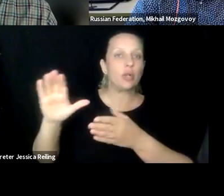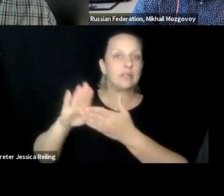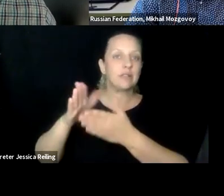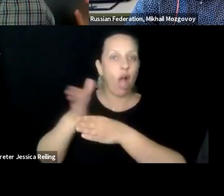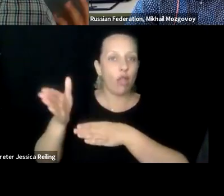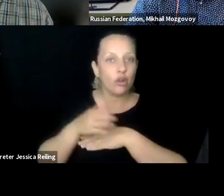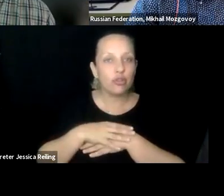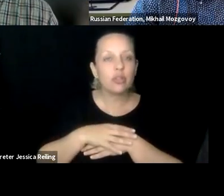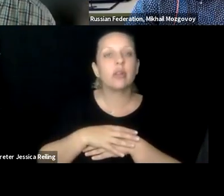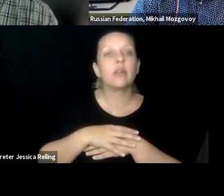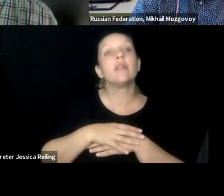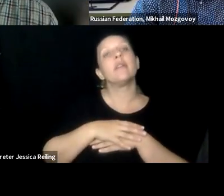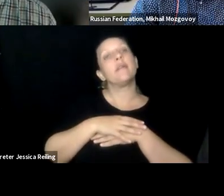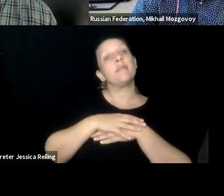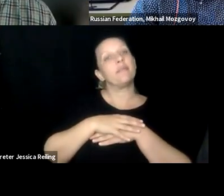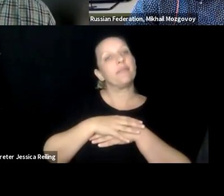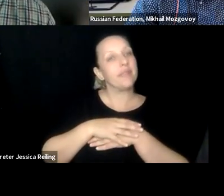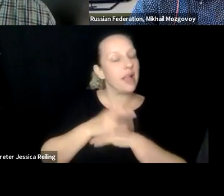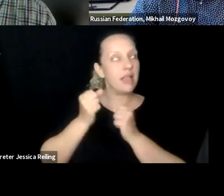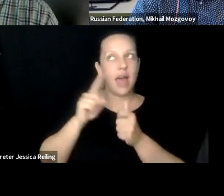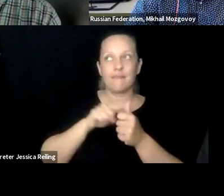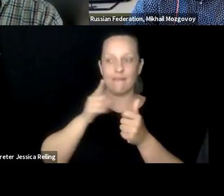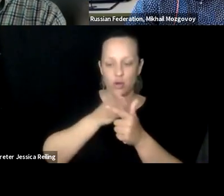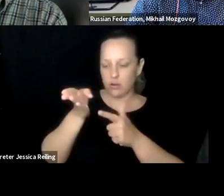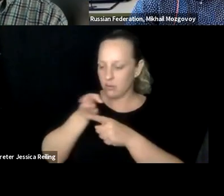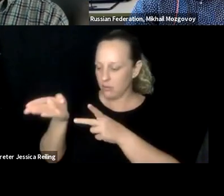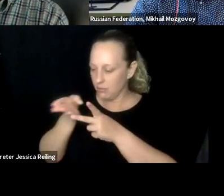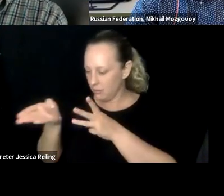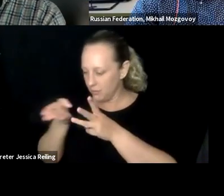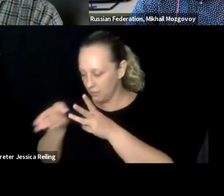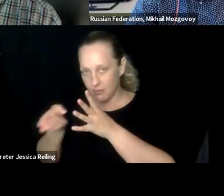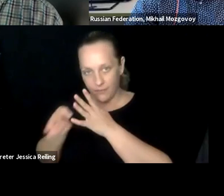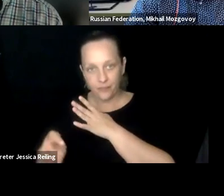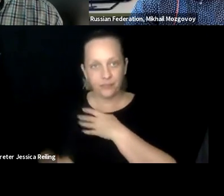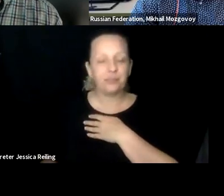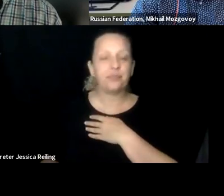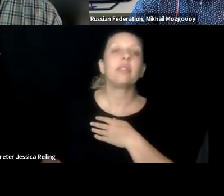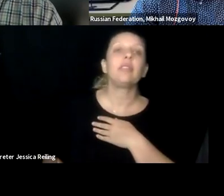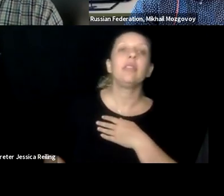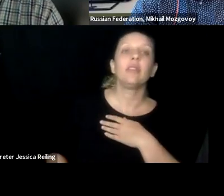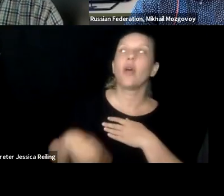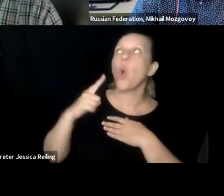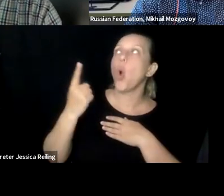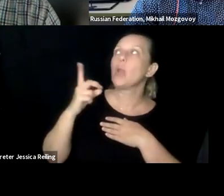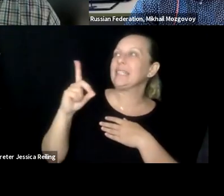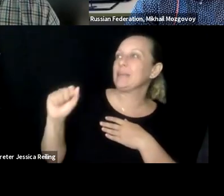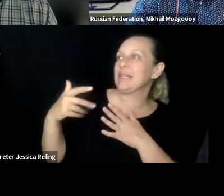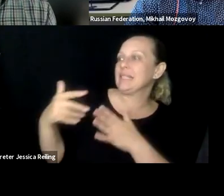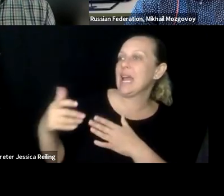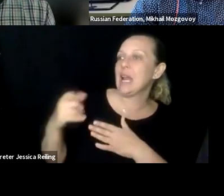inspire and hopefully hire a next generation of disabled scholars. In a whole lot of different